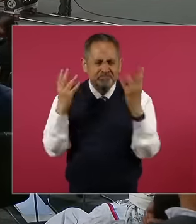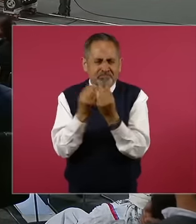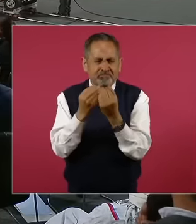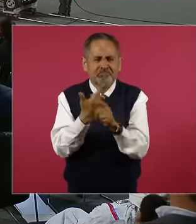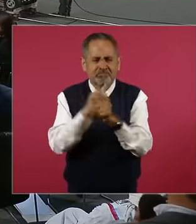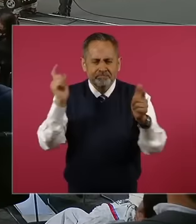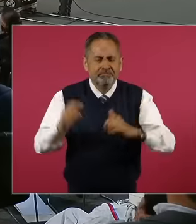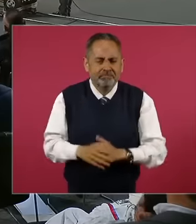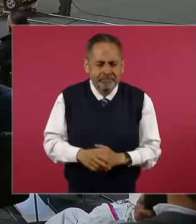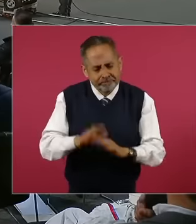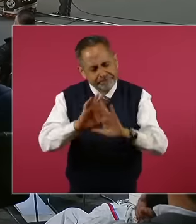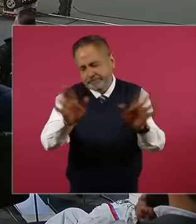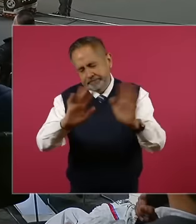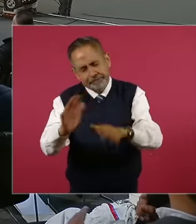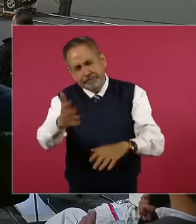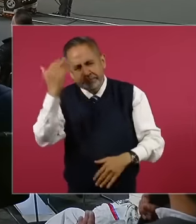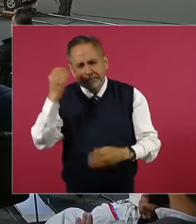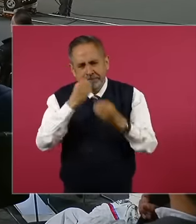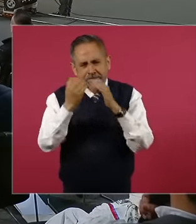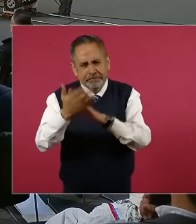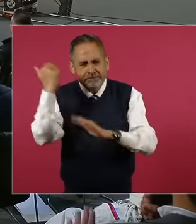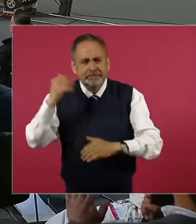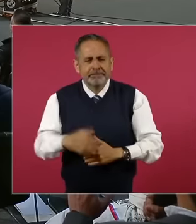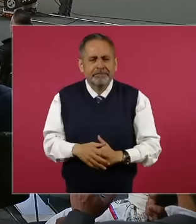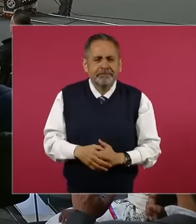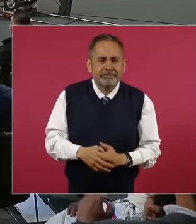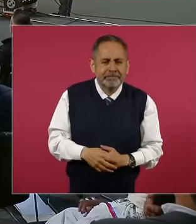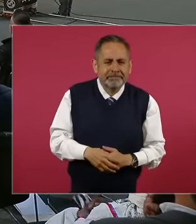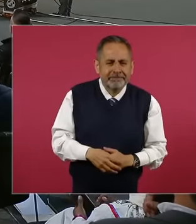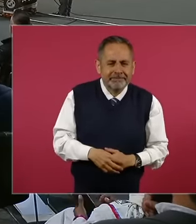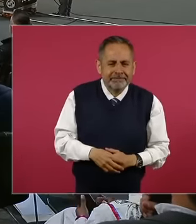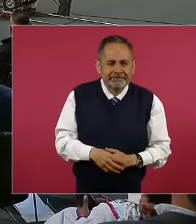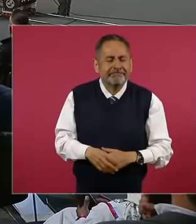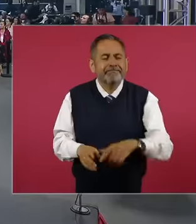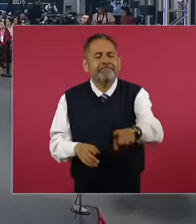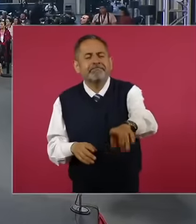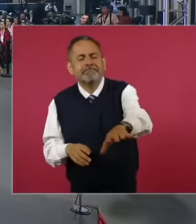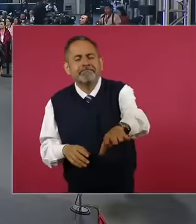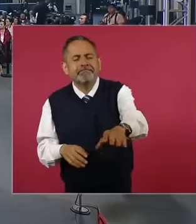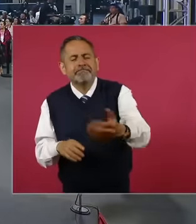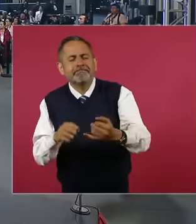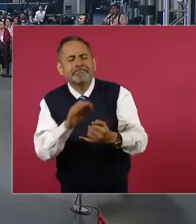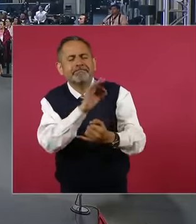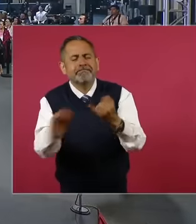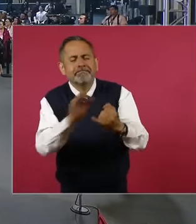Let's go to breakfast for the last president I thank you president for the weekend The